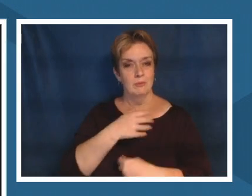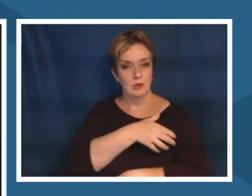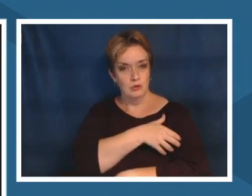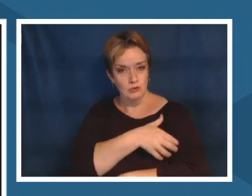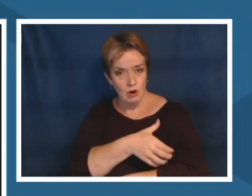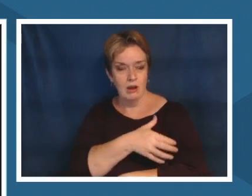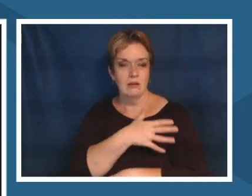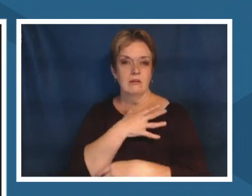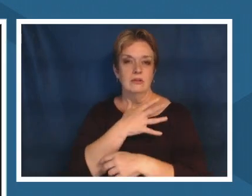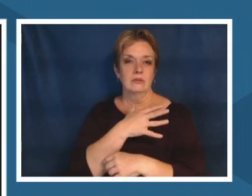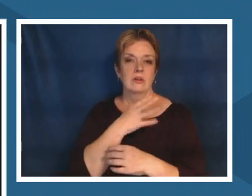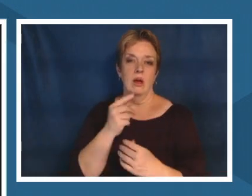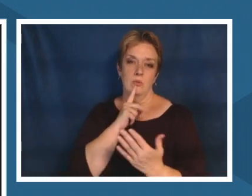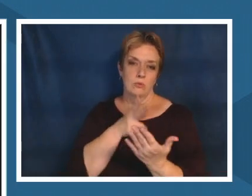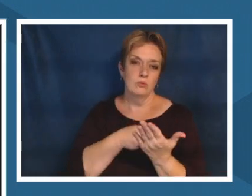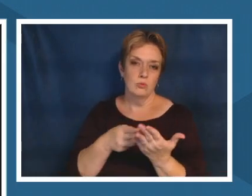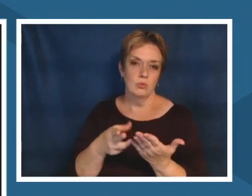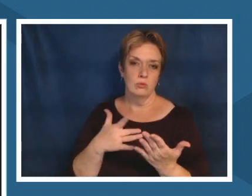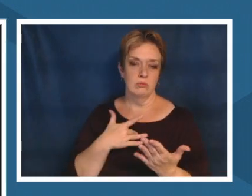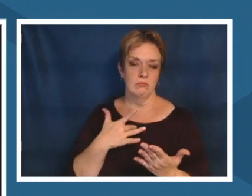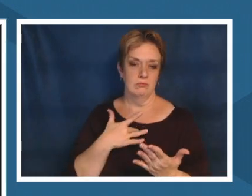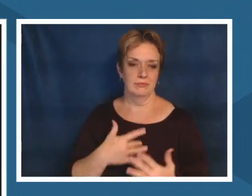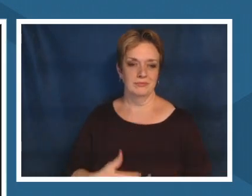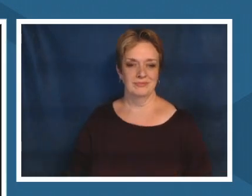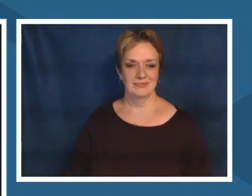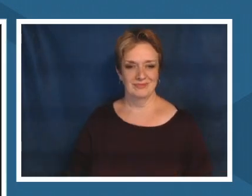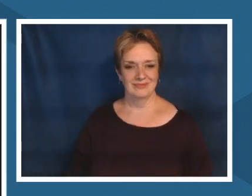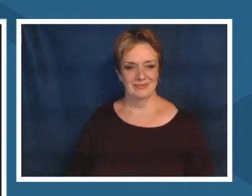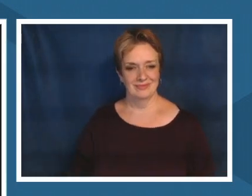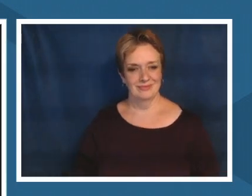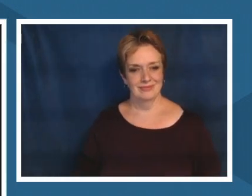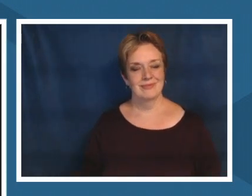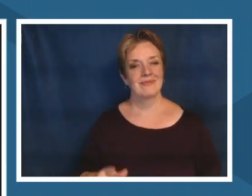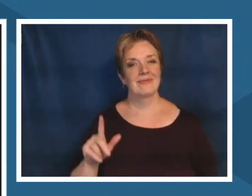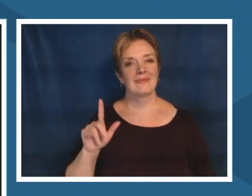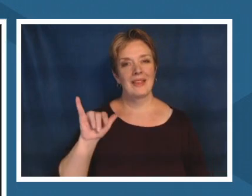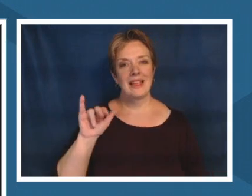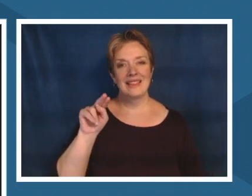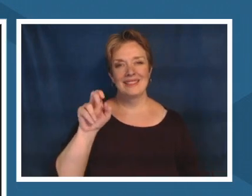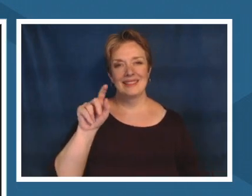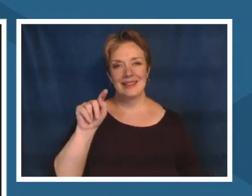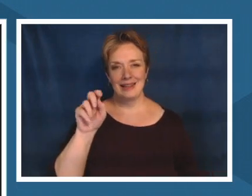that was beautiful judge i was i was thinking about how